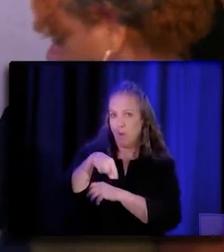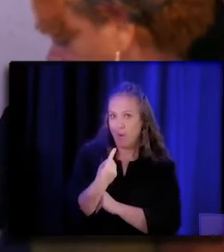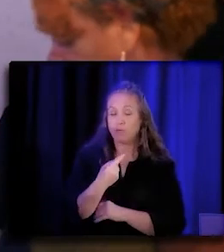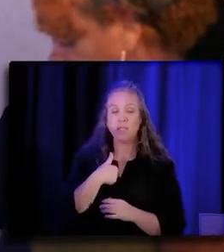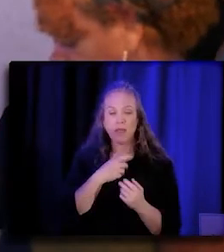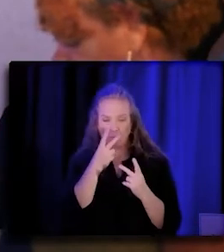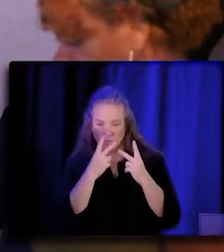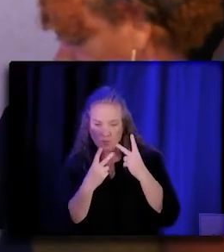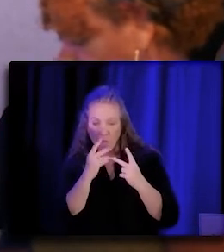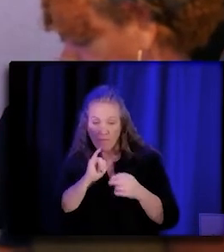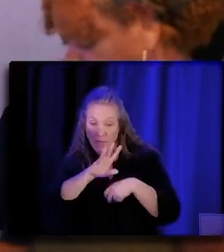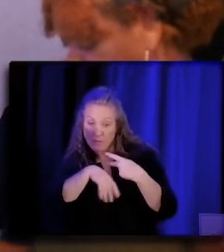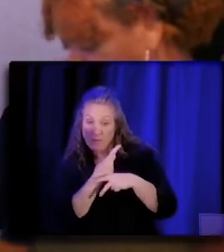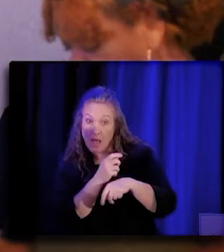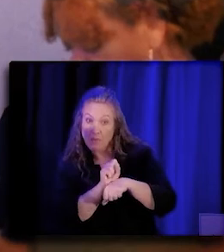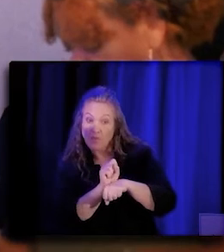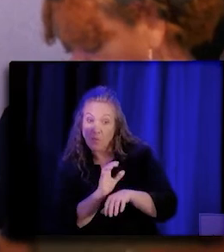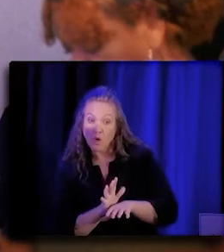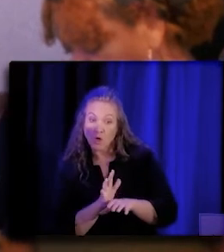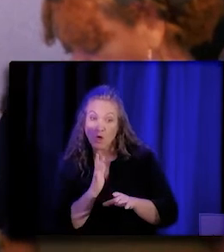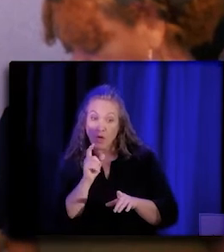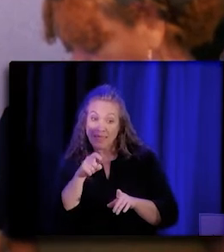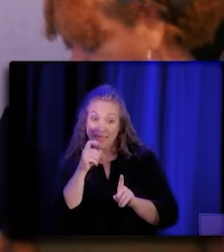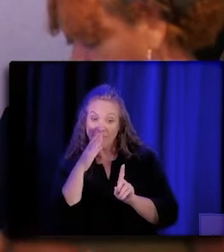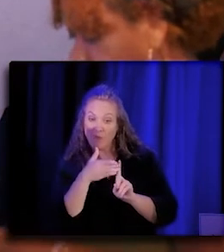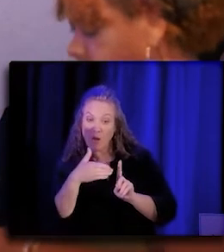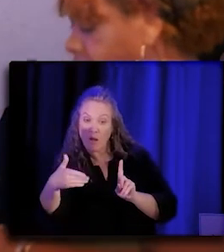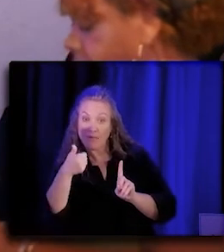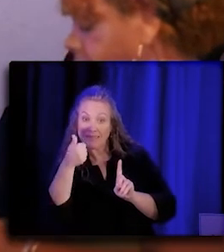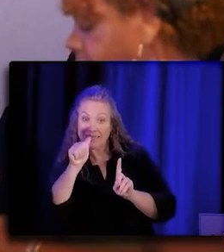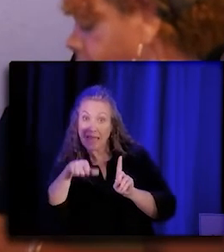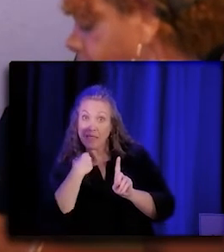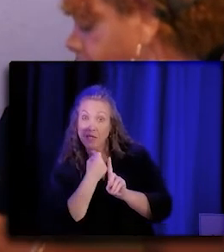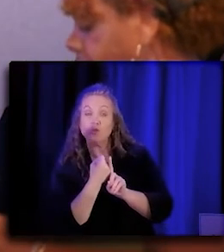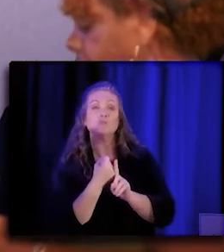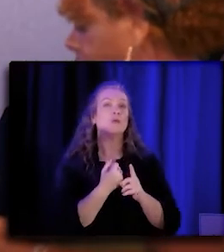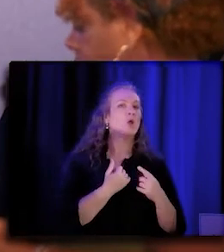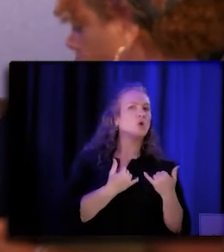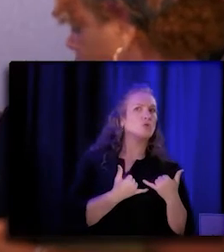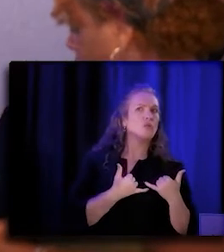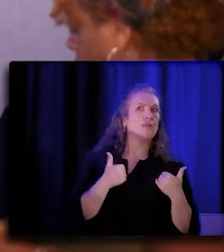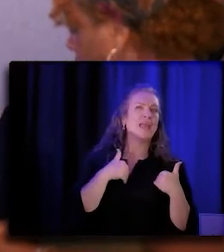are needed over the next 10 years. They currently have a little over 4,000